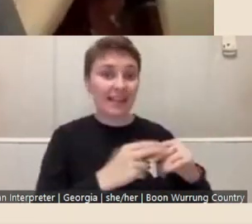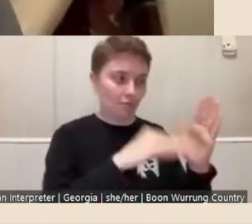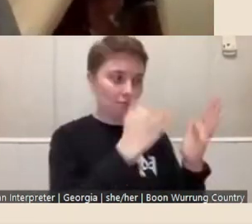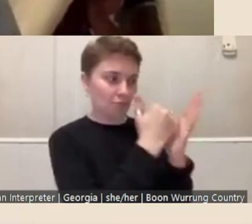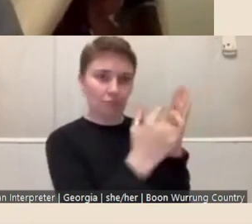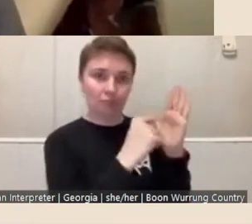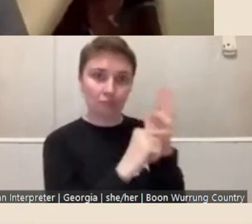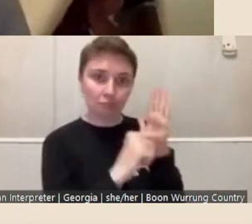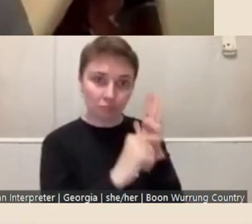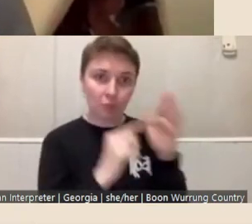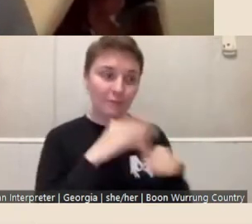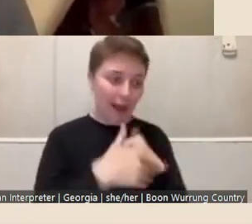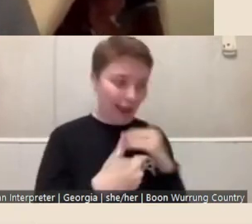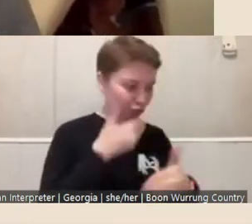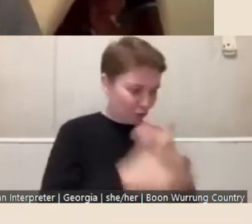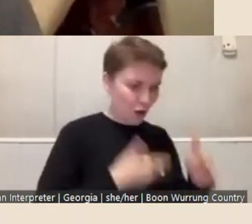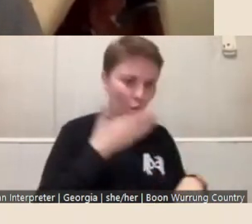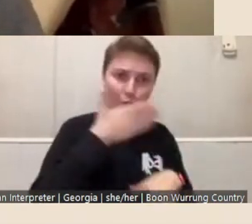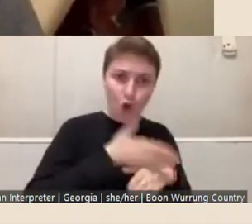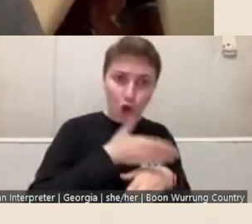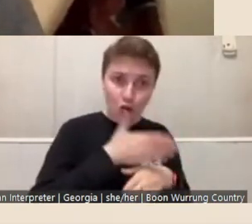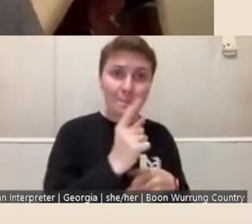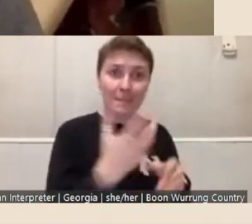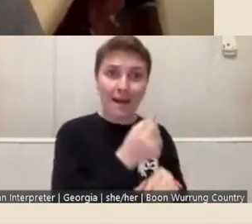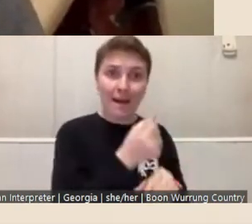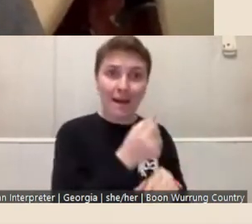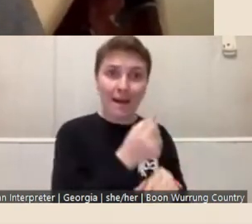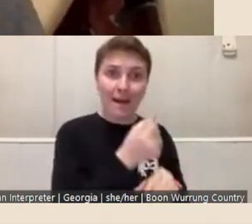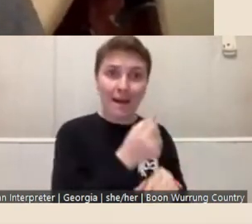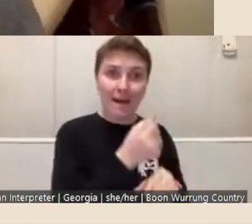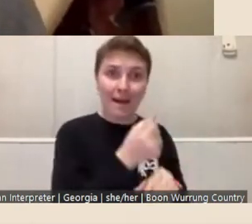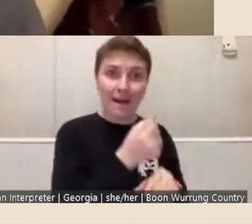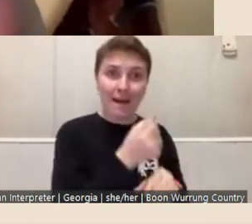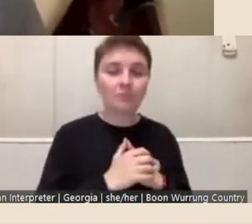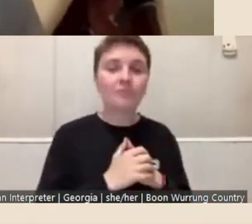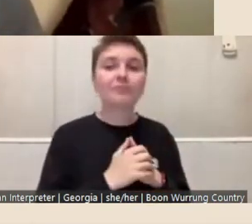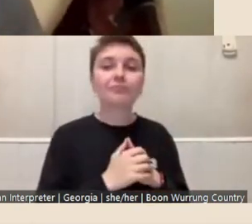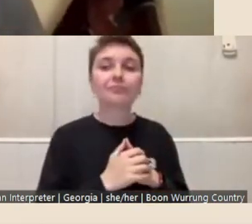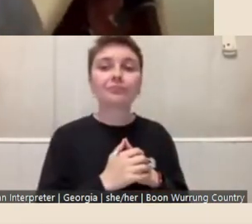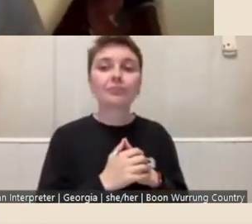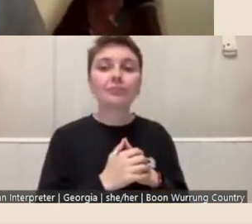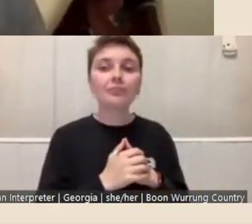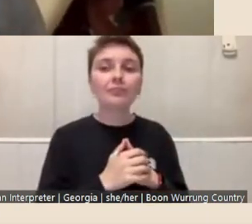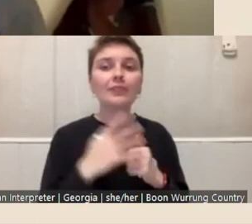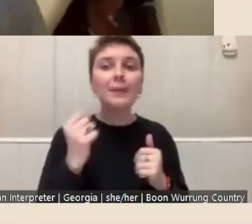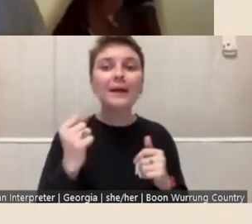your work in a certain area. There are lots of ways that the work you undertake